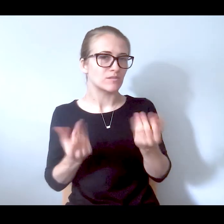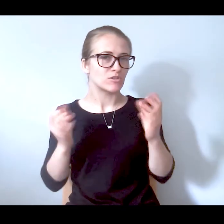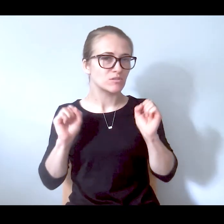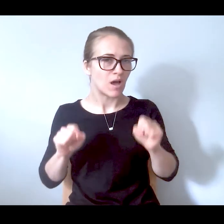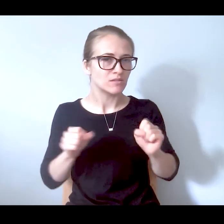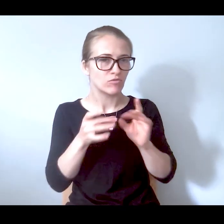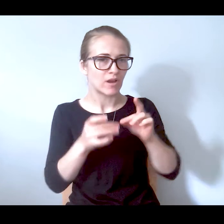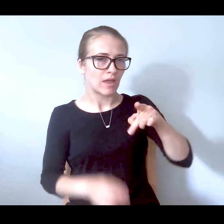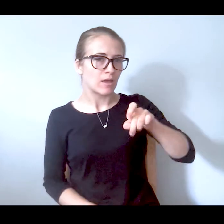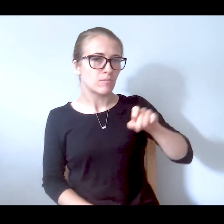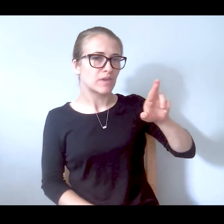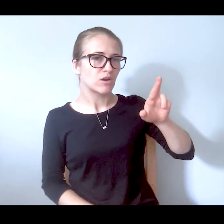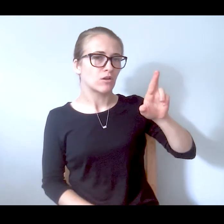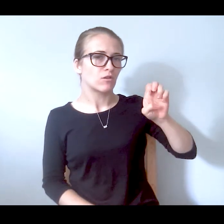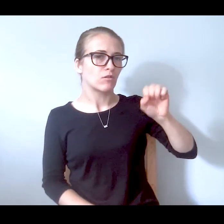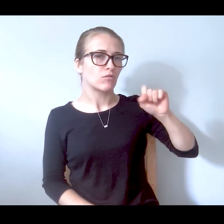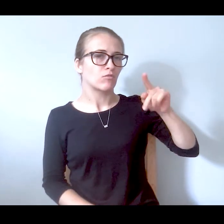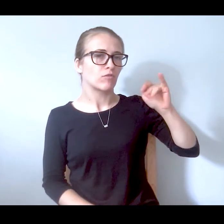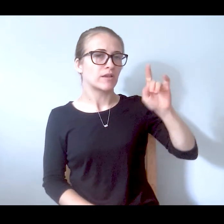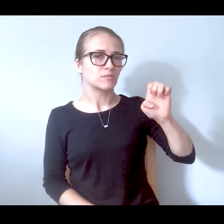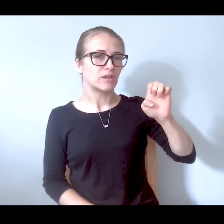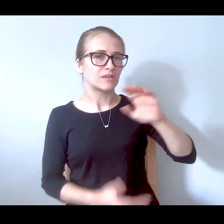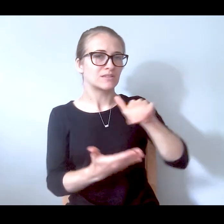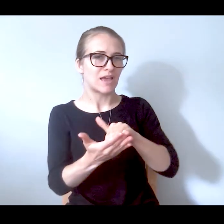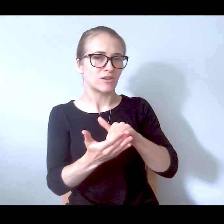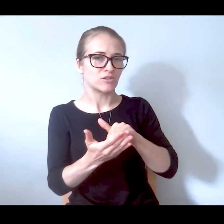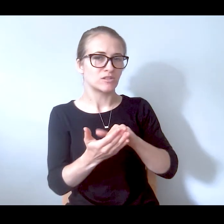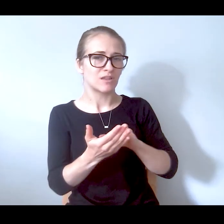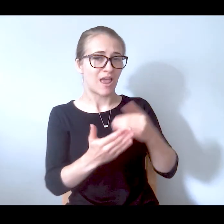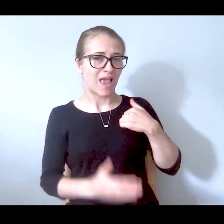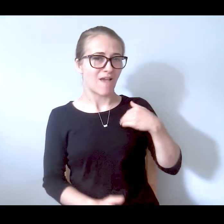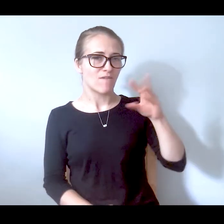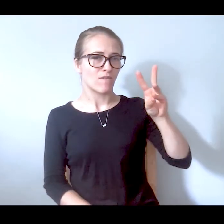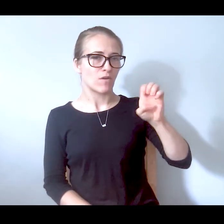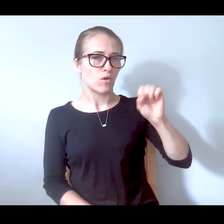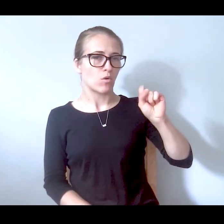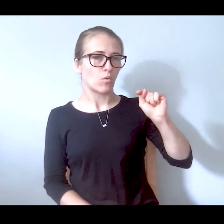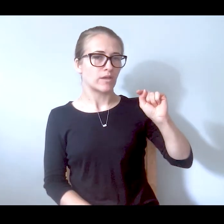respite centers, things that have been referenced are is there one in Westchester that I can access in